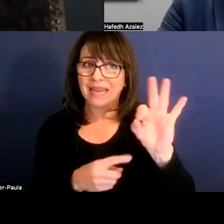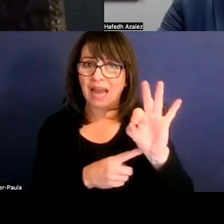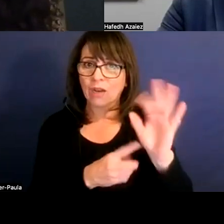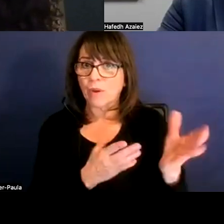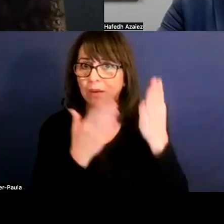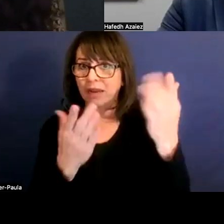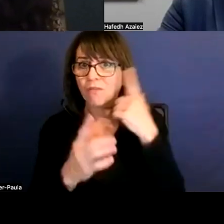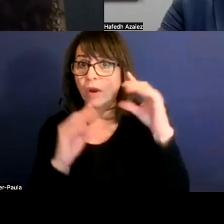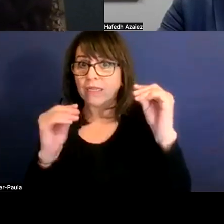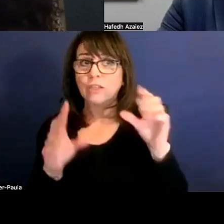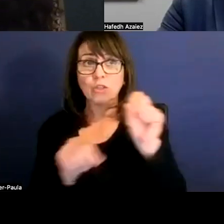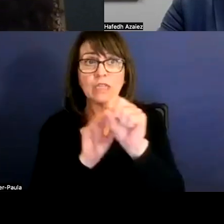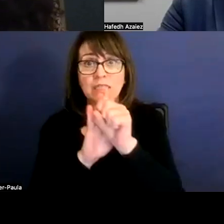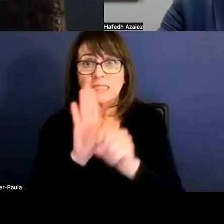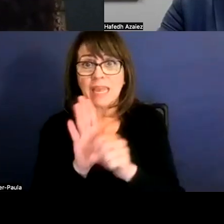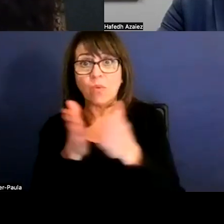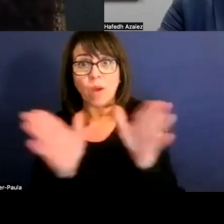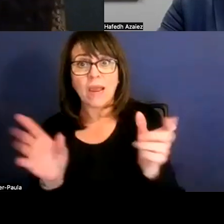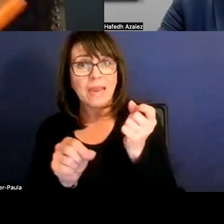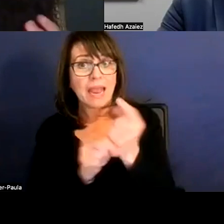for teachers statewide annual income increase by $2,000?